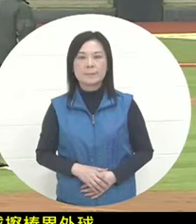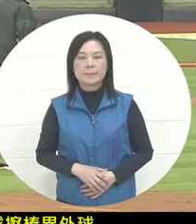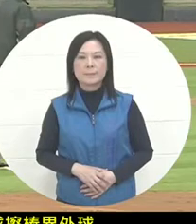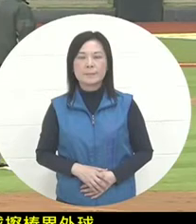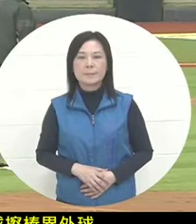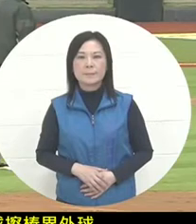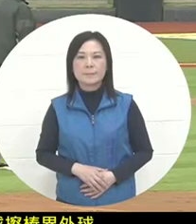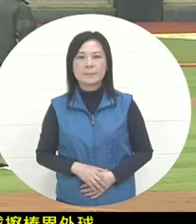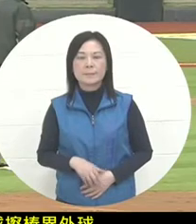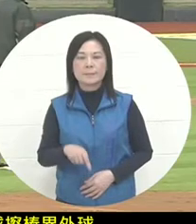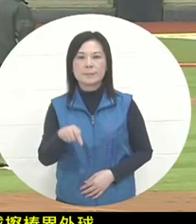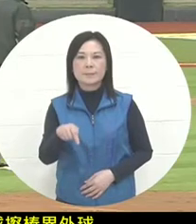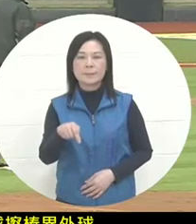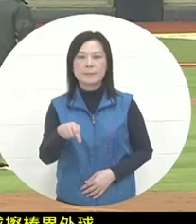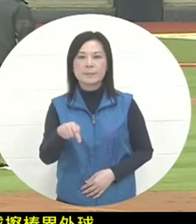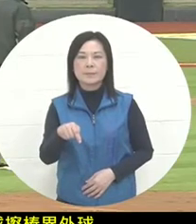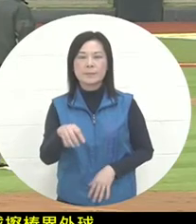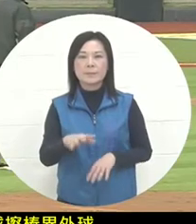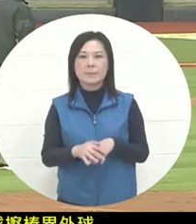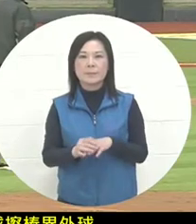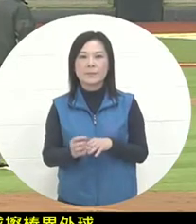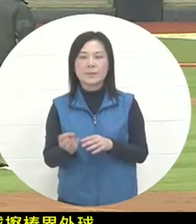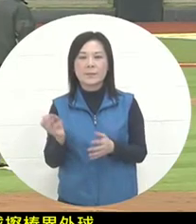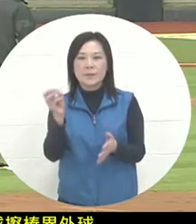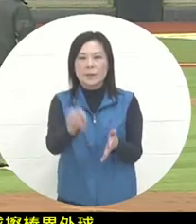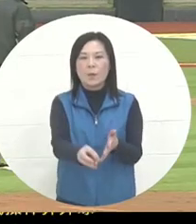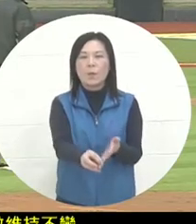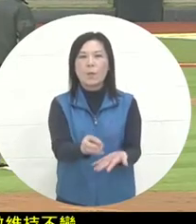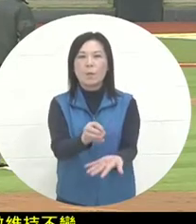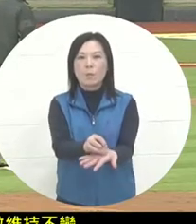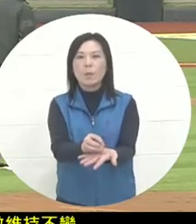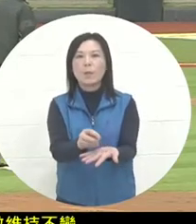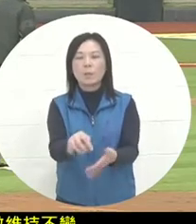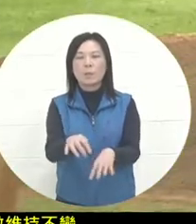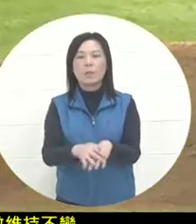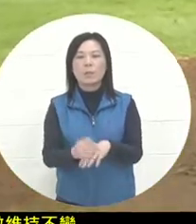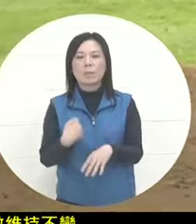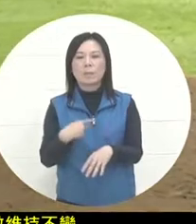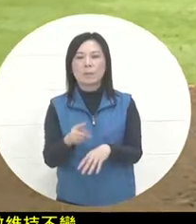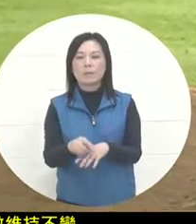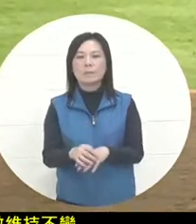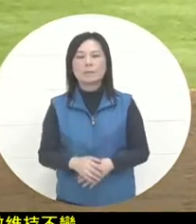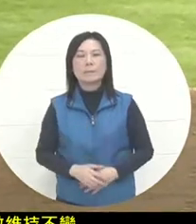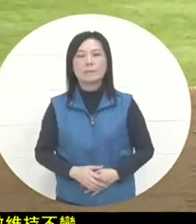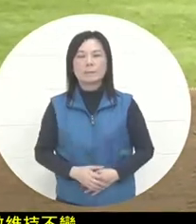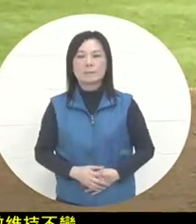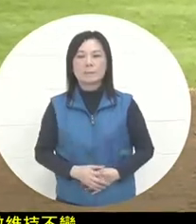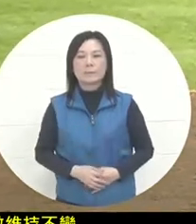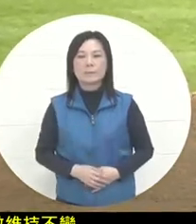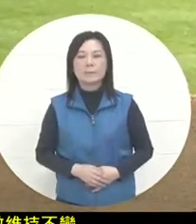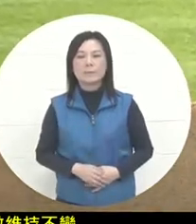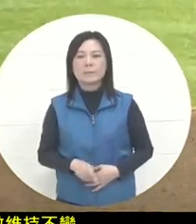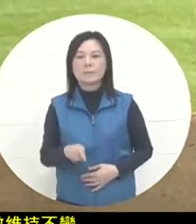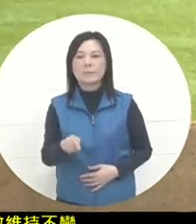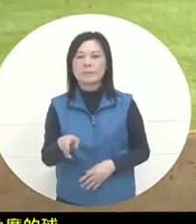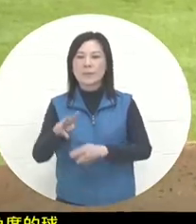at a low angle. It seemed that the ball had landed early. The catcher was sure to block him first. To prevent the runners on the thunderstorm